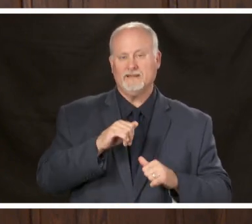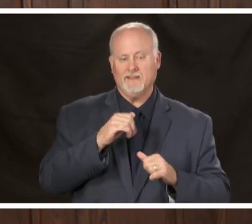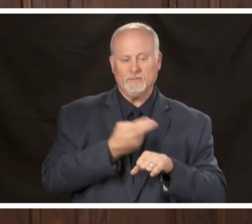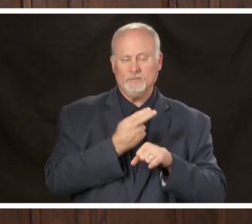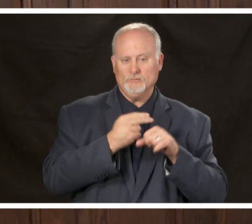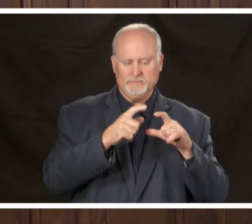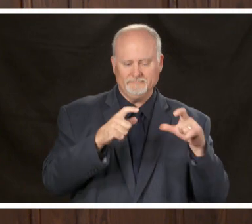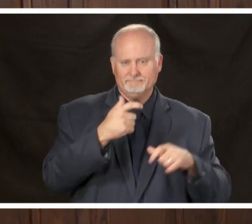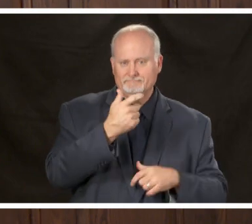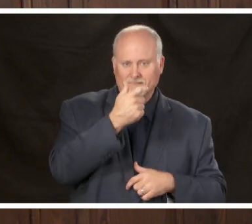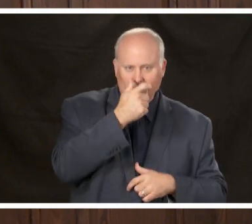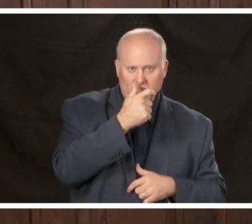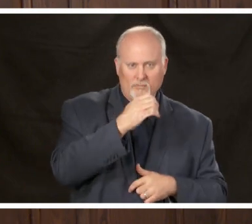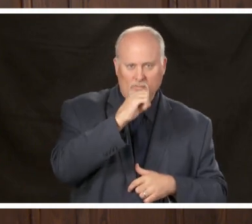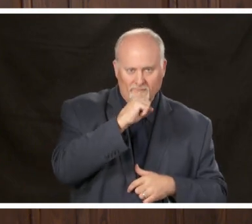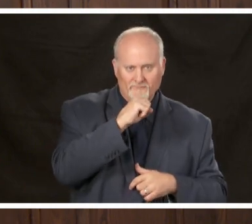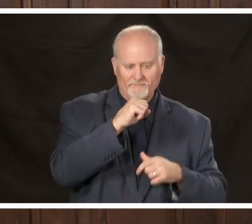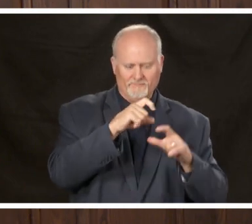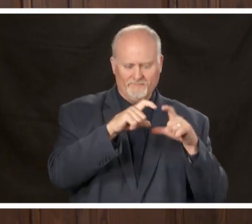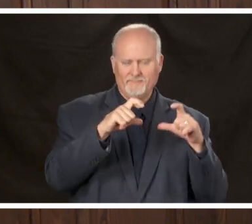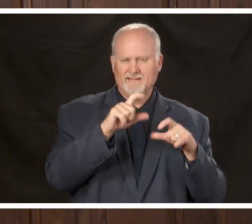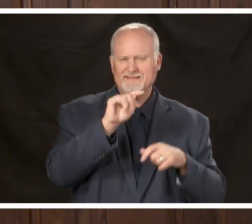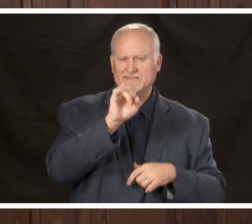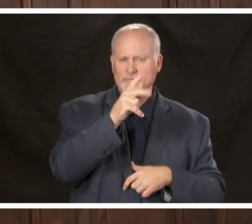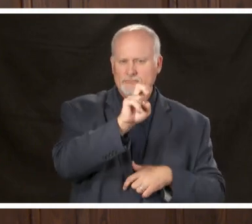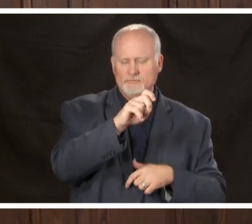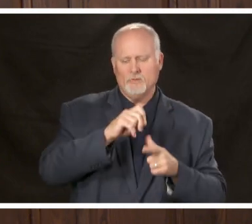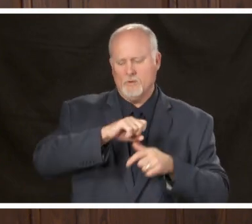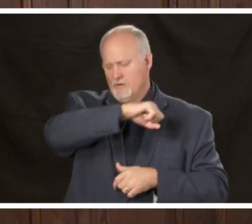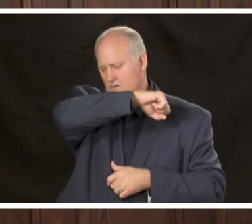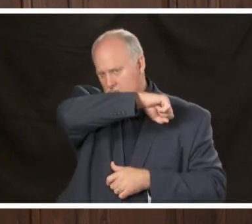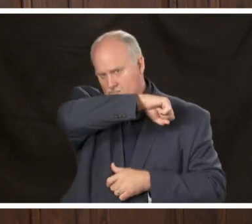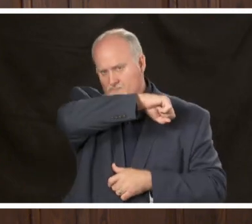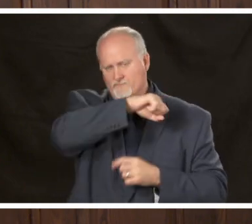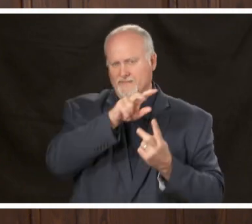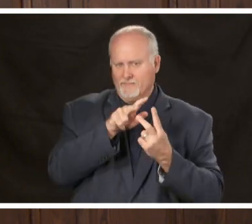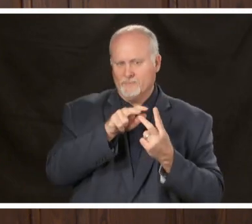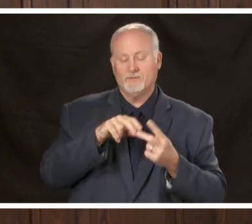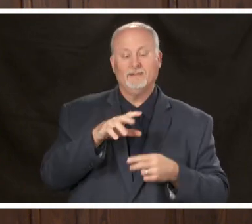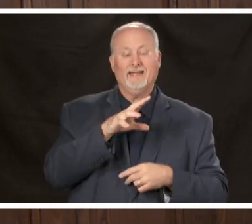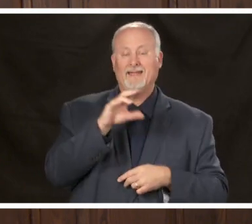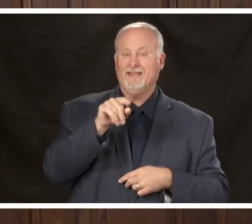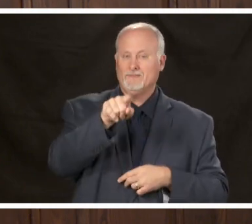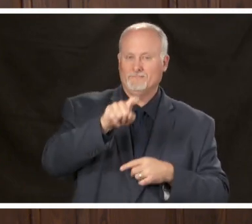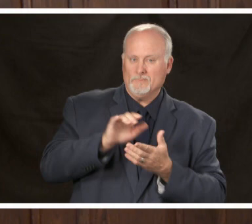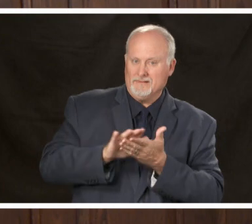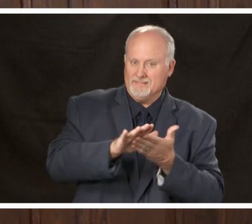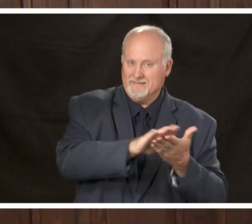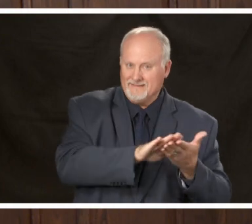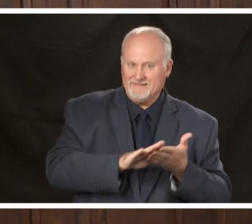disinfect frequently used items and surfaces often people who are more